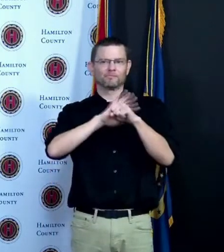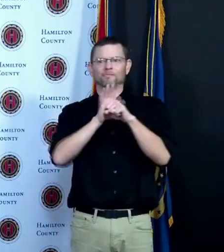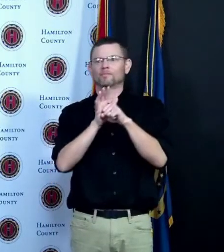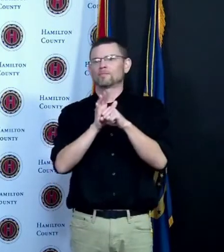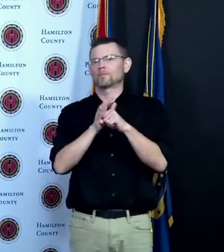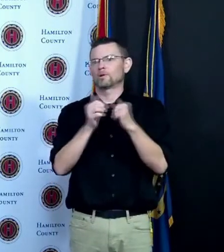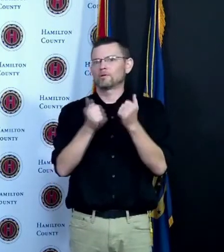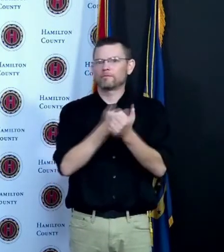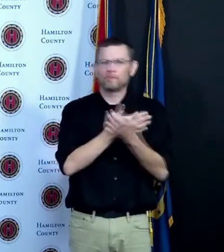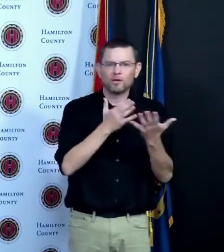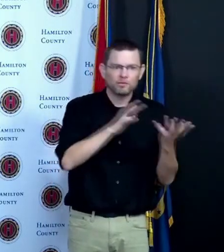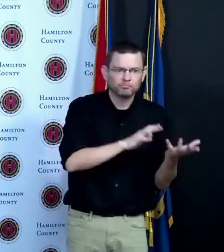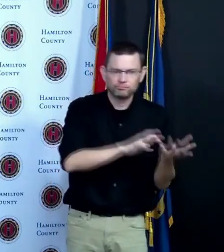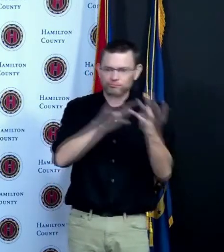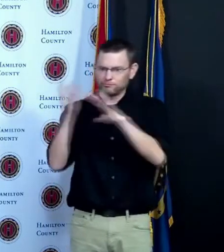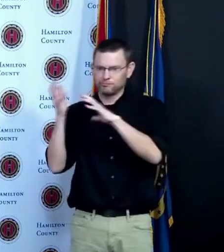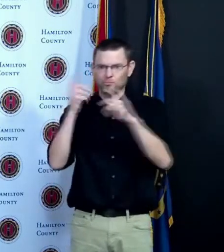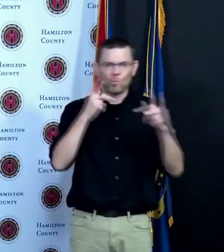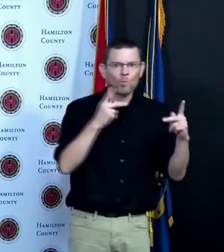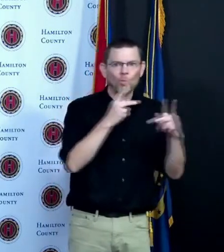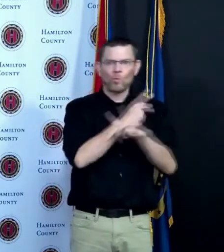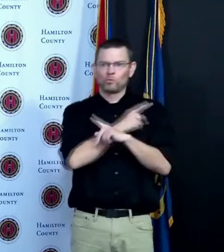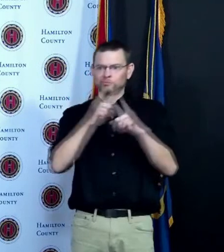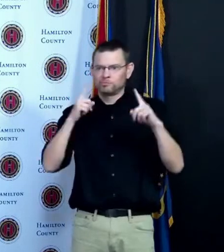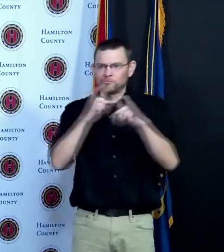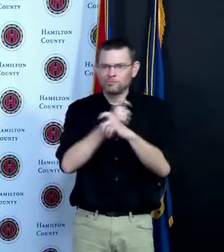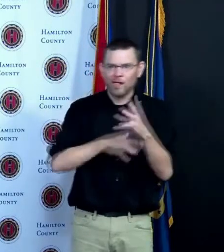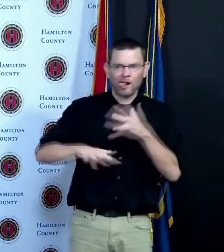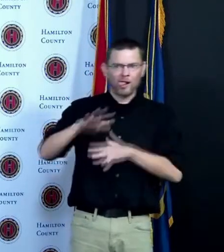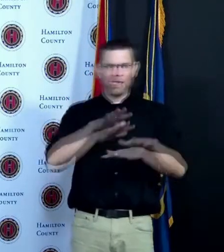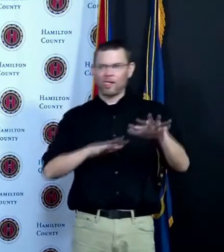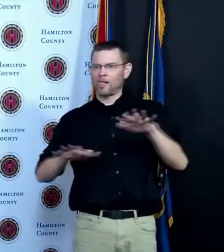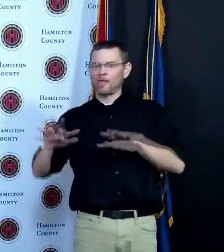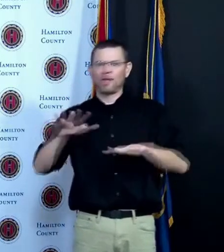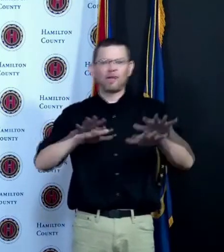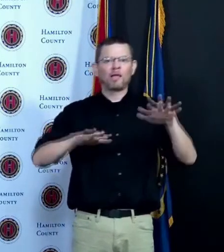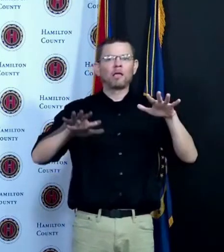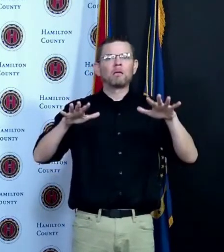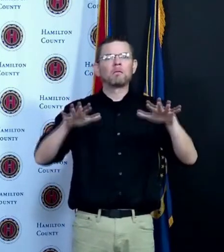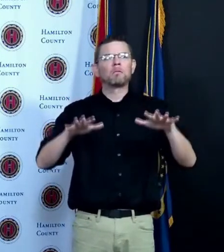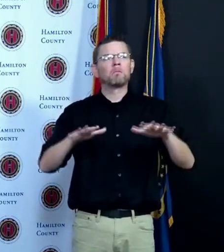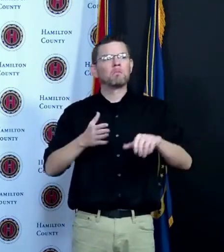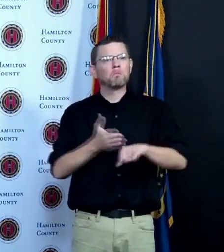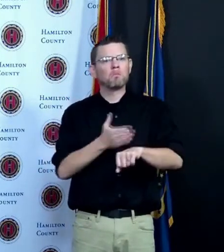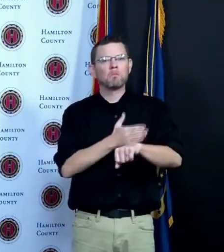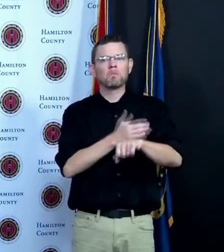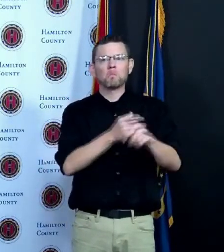the city to make sure that we can collaborate and coordinate our efforts with one another